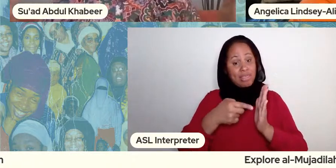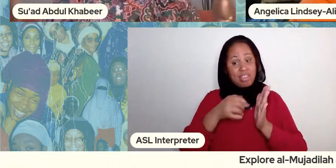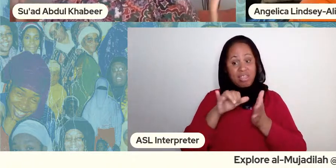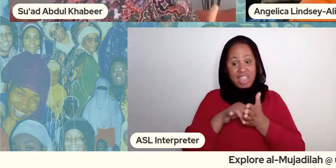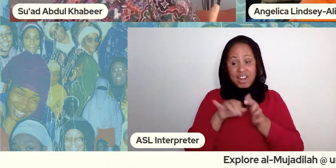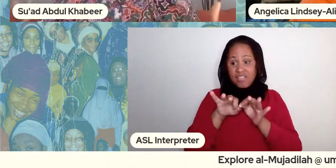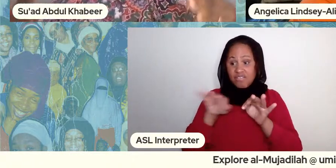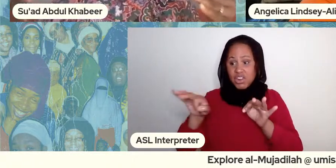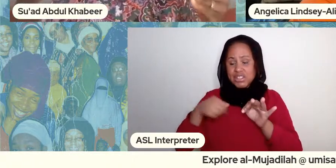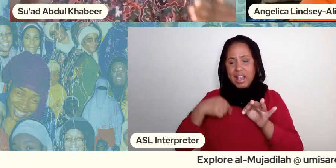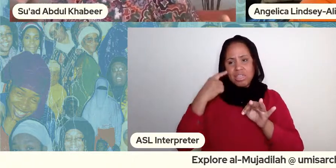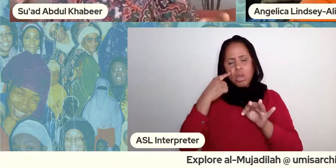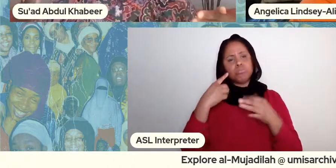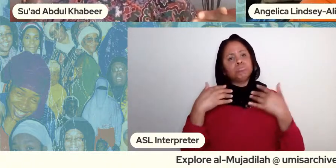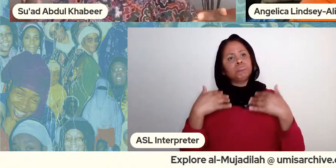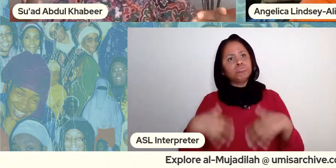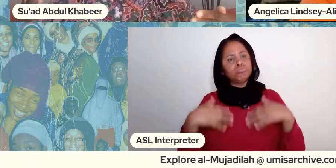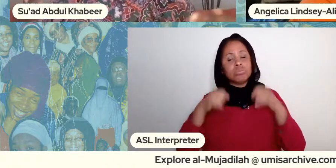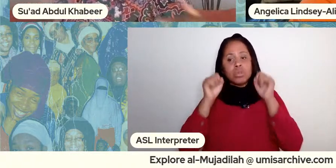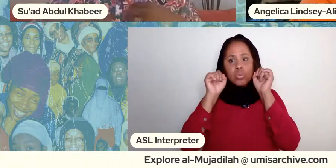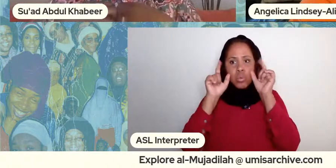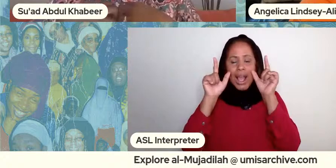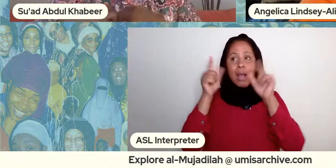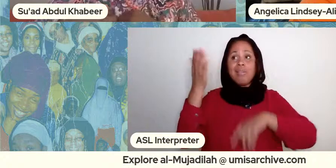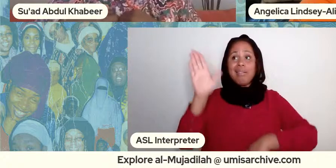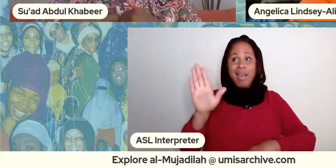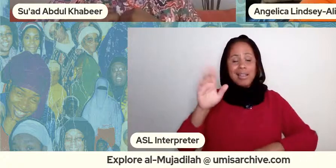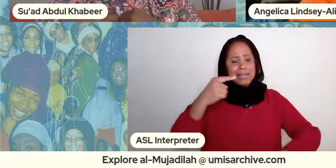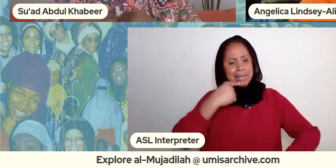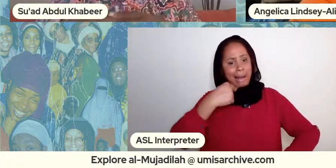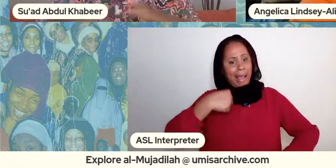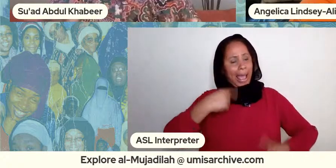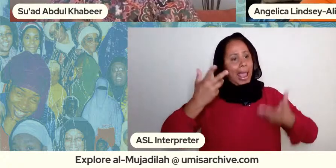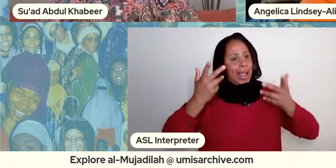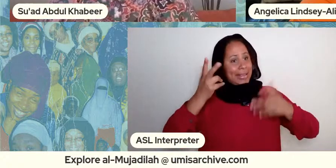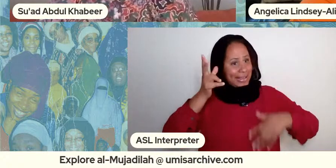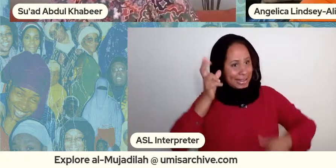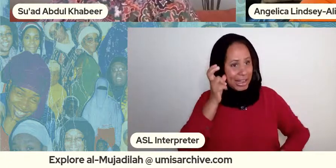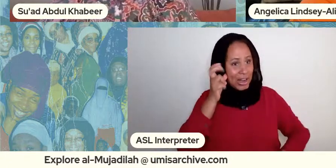god is like i hear right like i think she's wasting her time but she's not wasting her